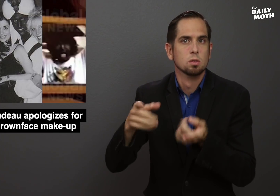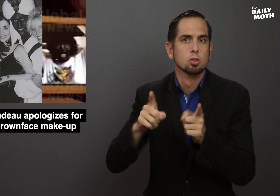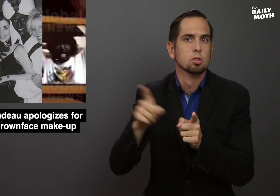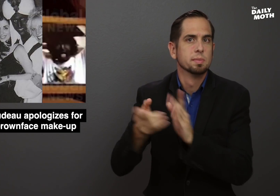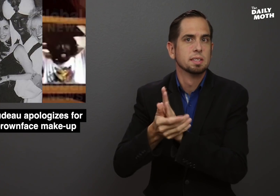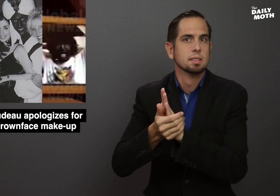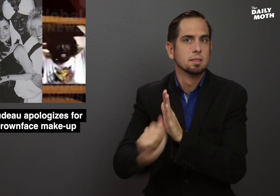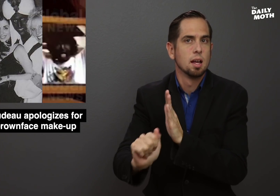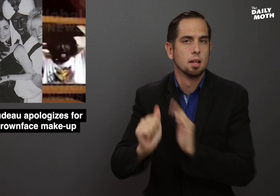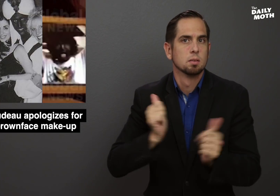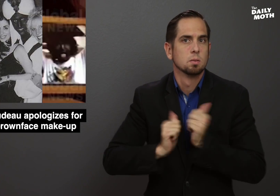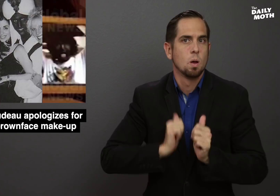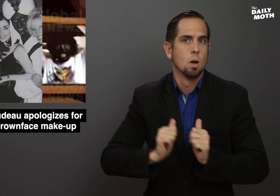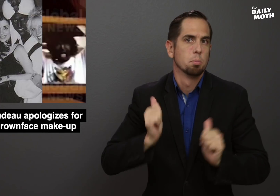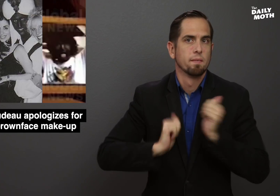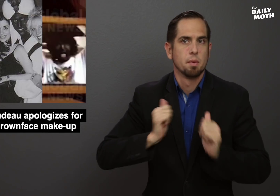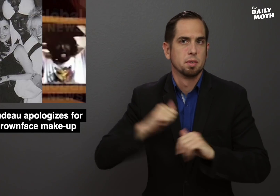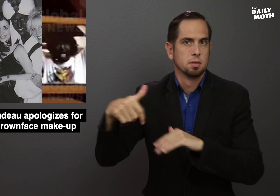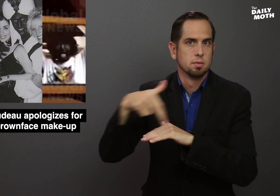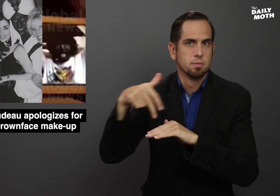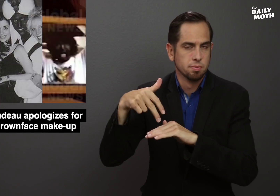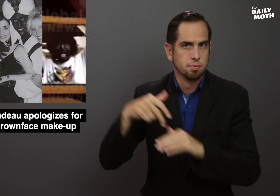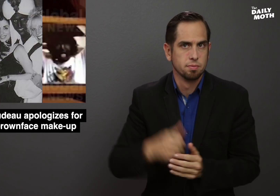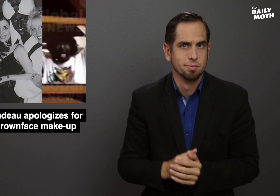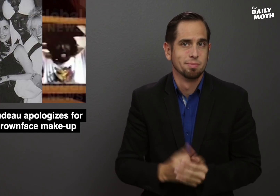during a talent show performance.